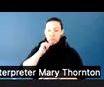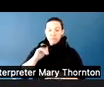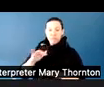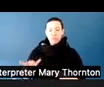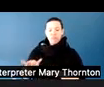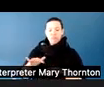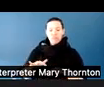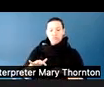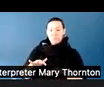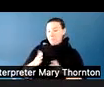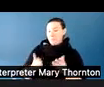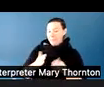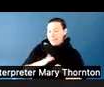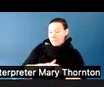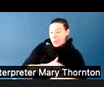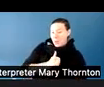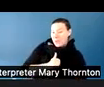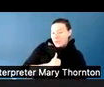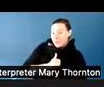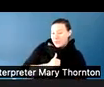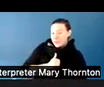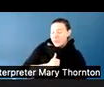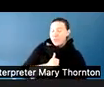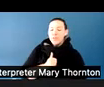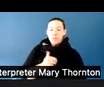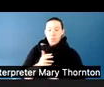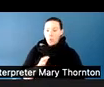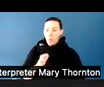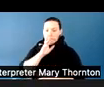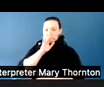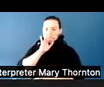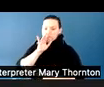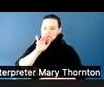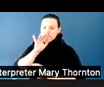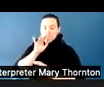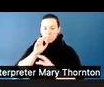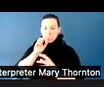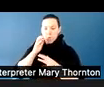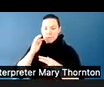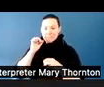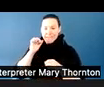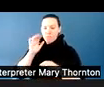We want to just really try to model that calmness. And then acknowledge and redirect.